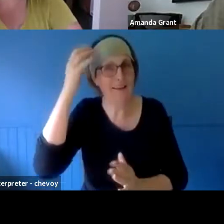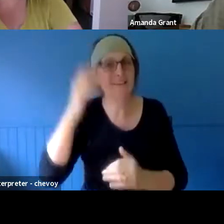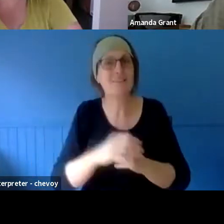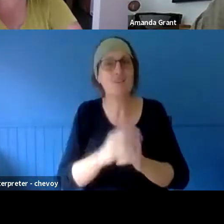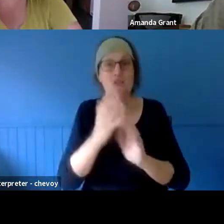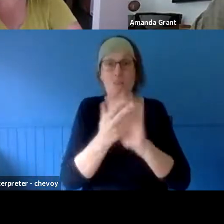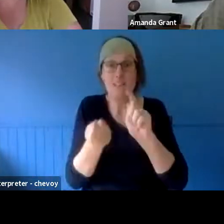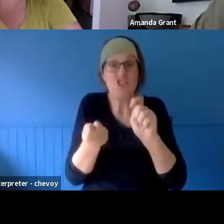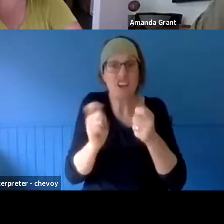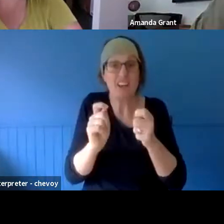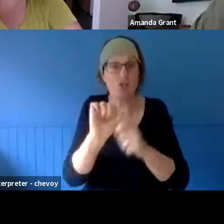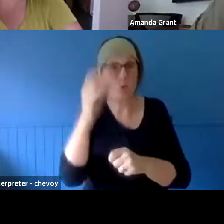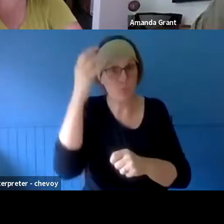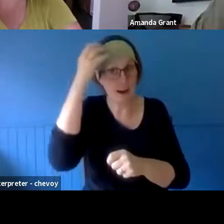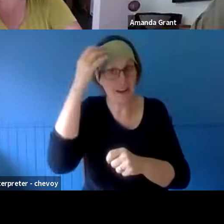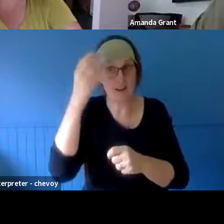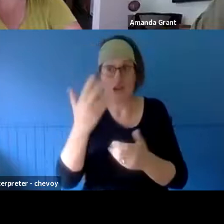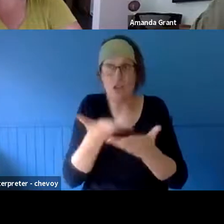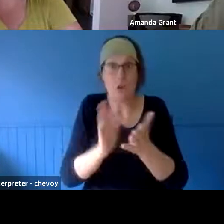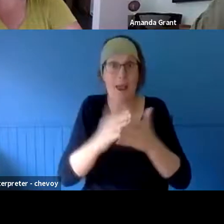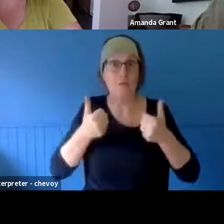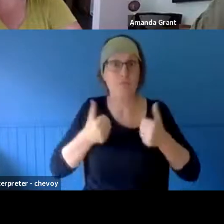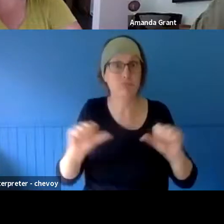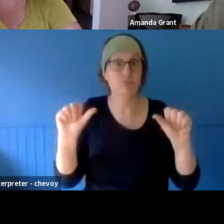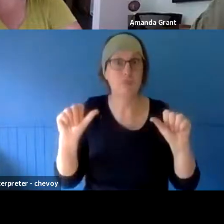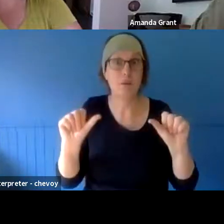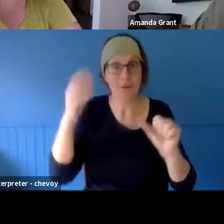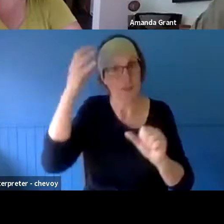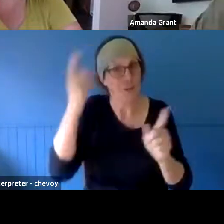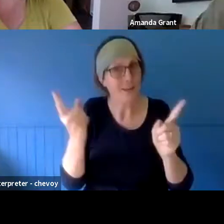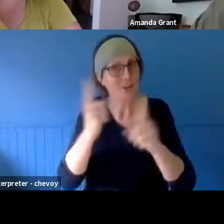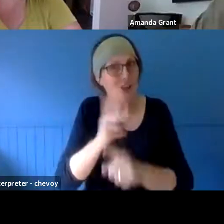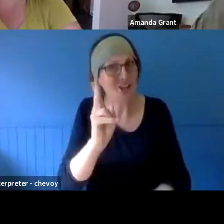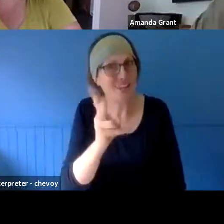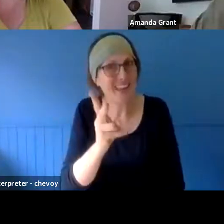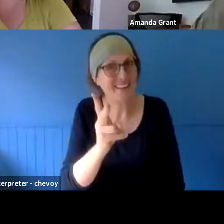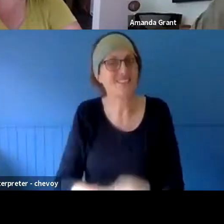it can change again, possibly not back to what it was, but to something again. So there's a process from where things have to